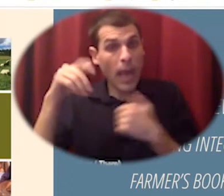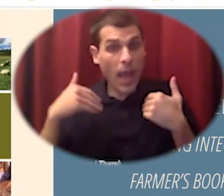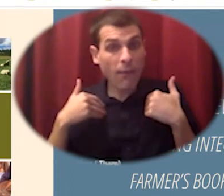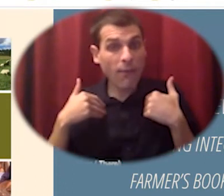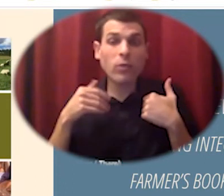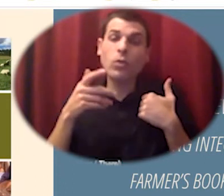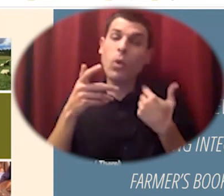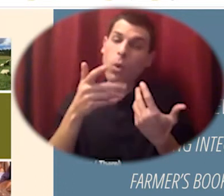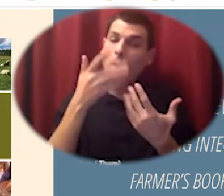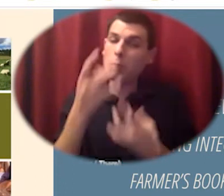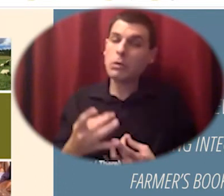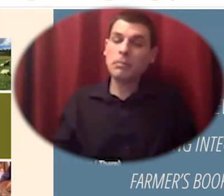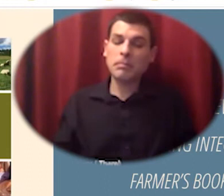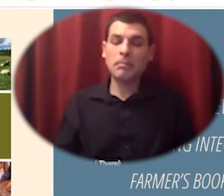i'll talk a little bit more about those later